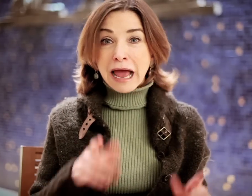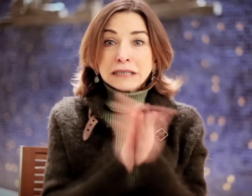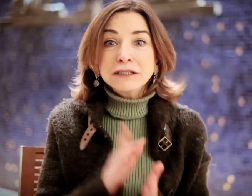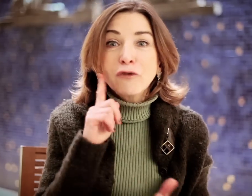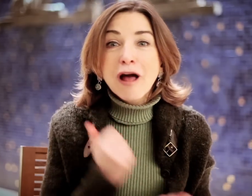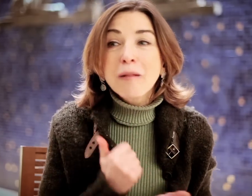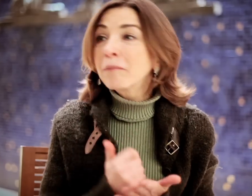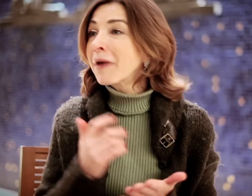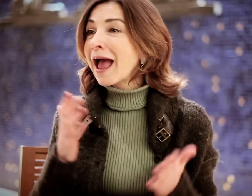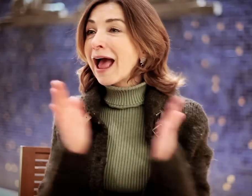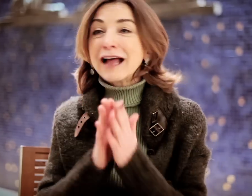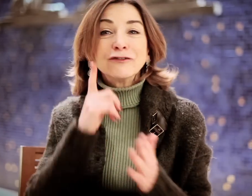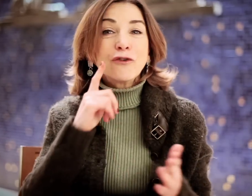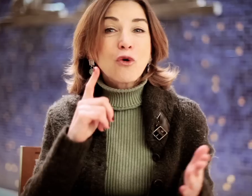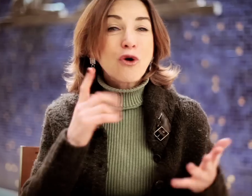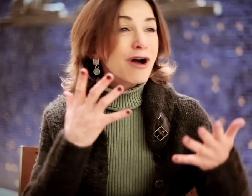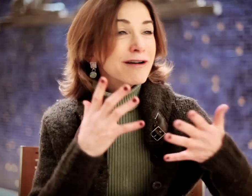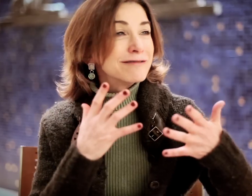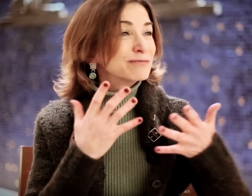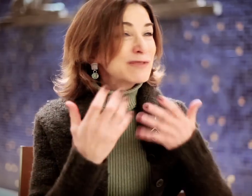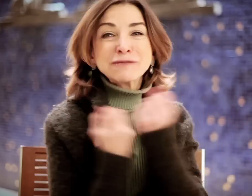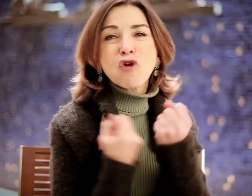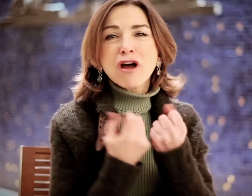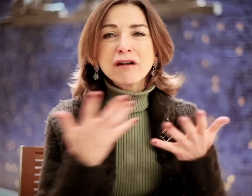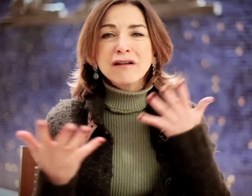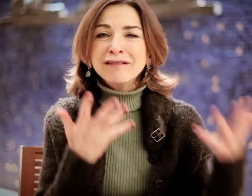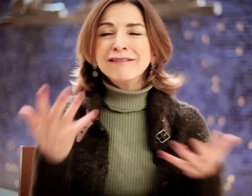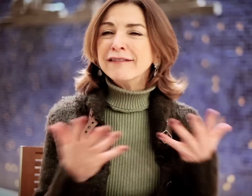Ask for help! Ask for support.